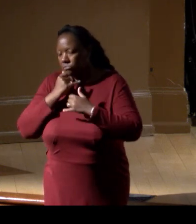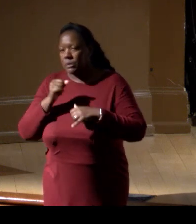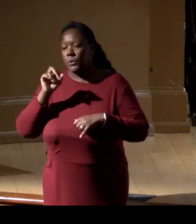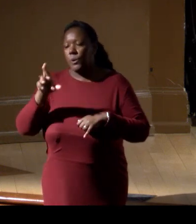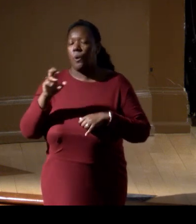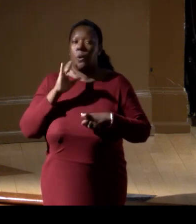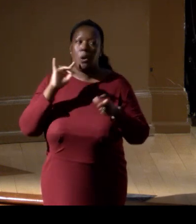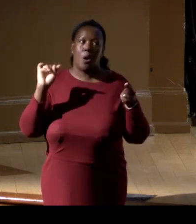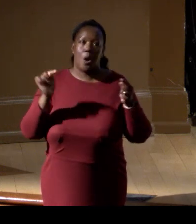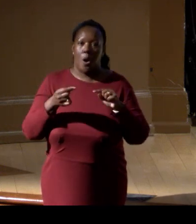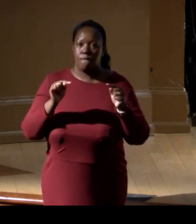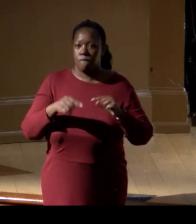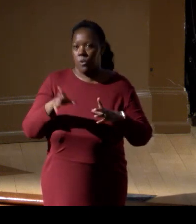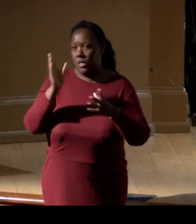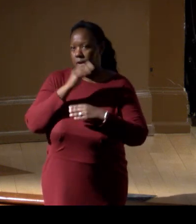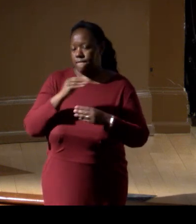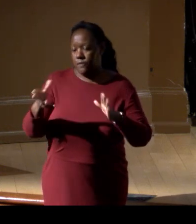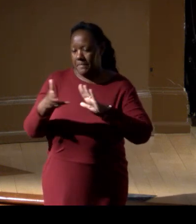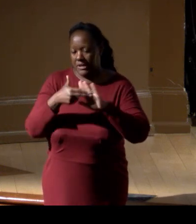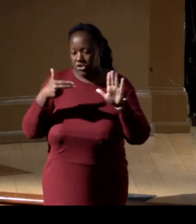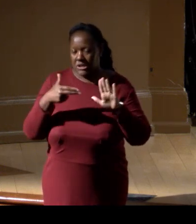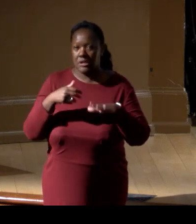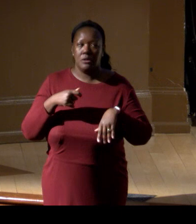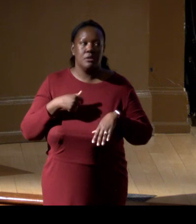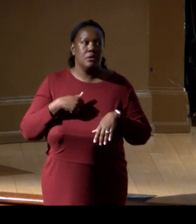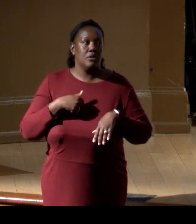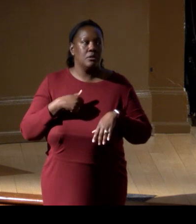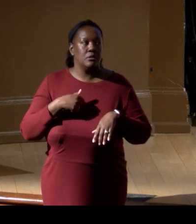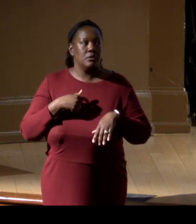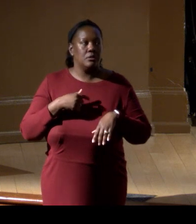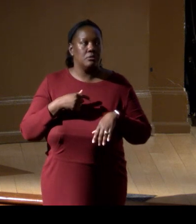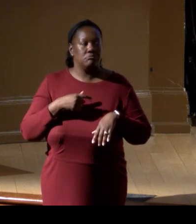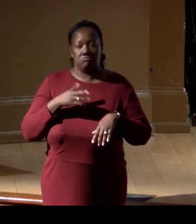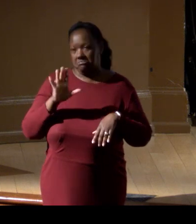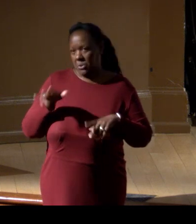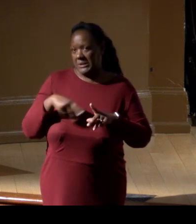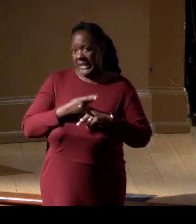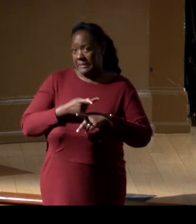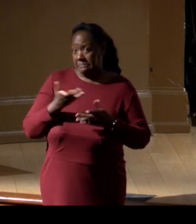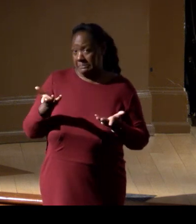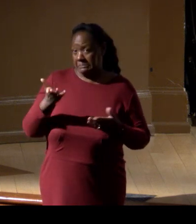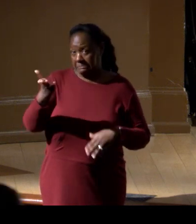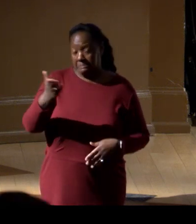to our biosecurity types of annotation? Thank you.